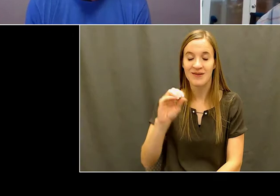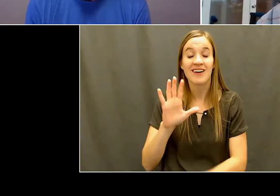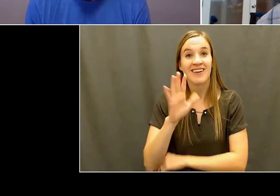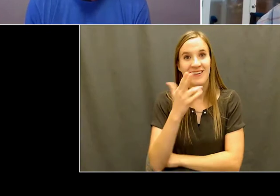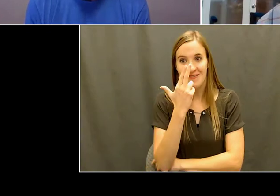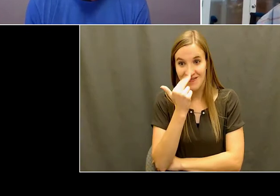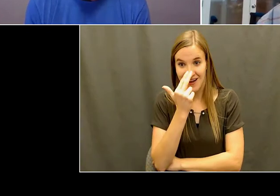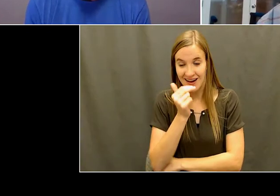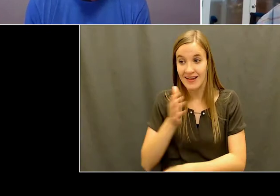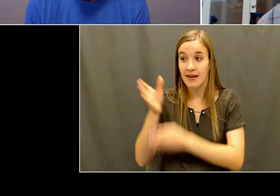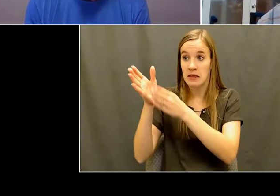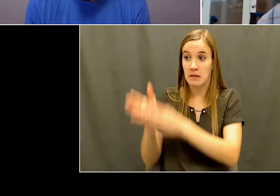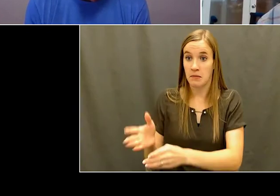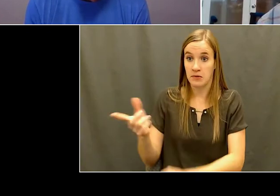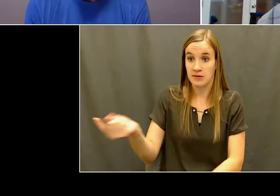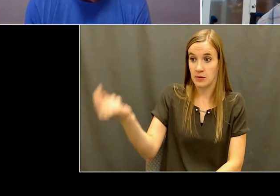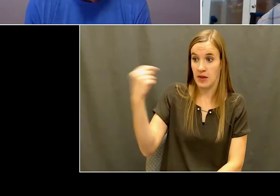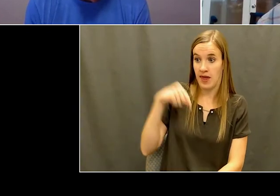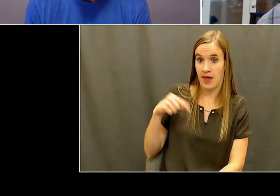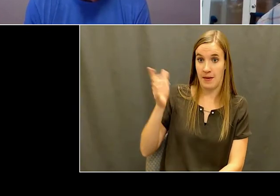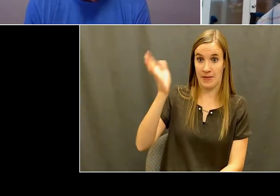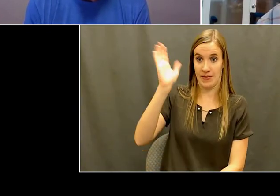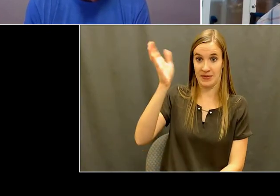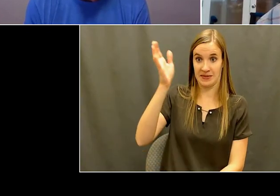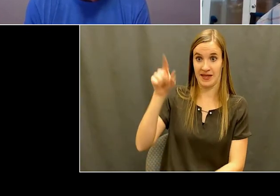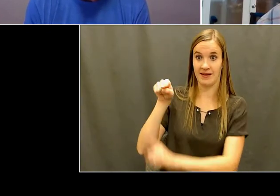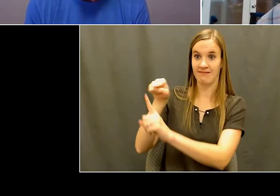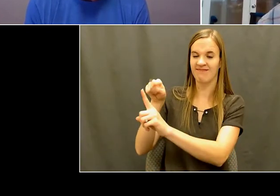athletic director that came do the talk and somebody said,